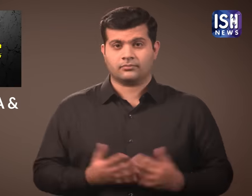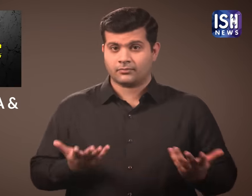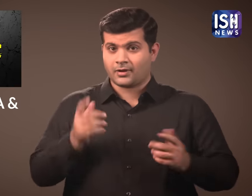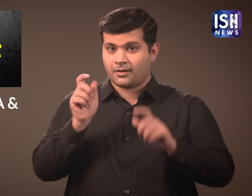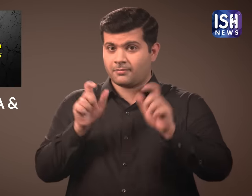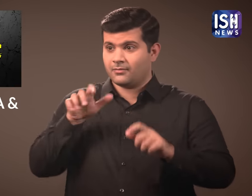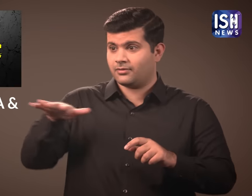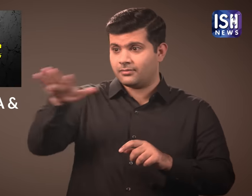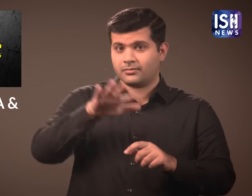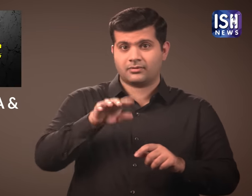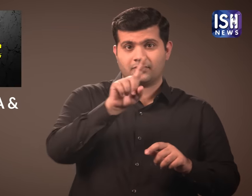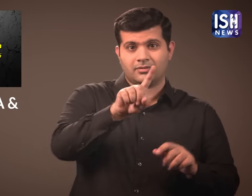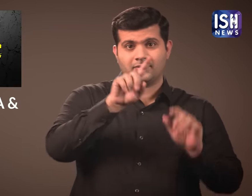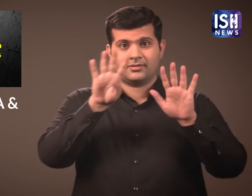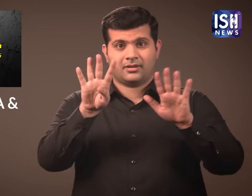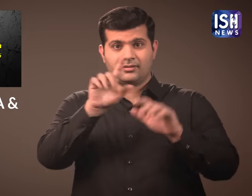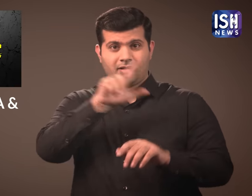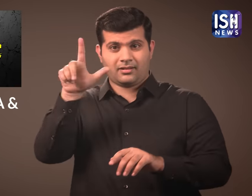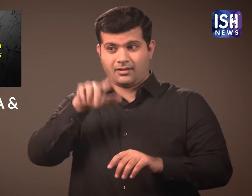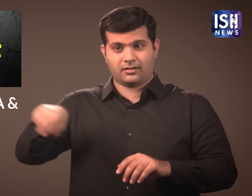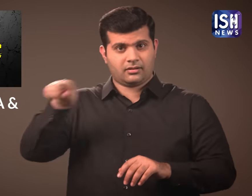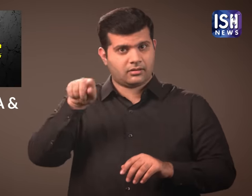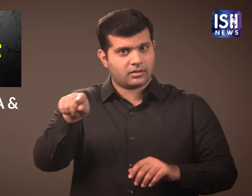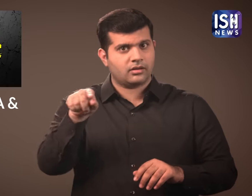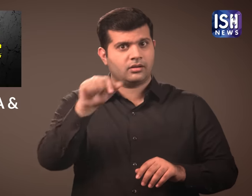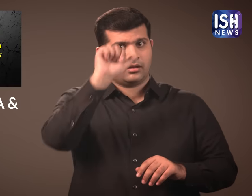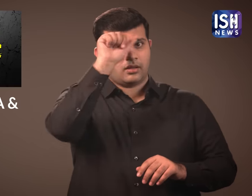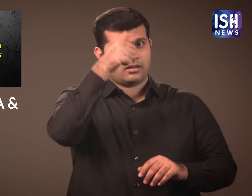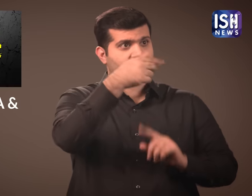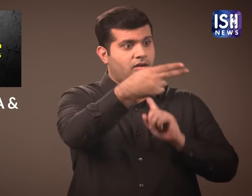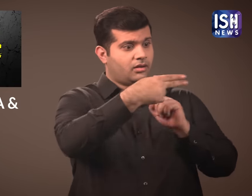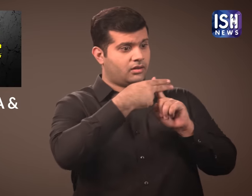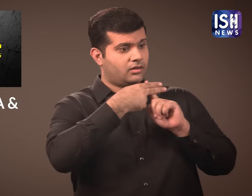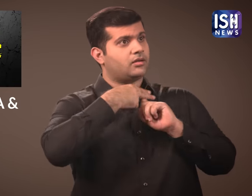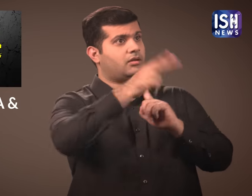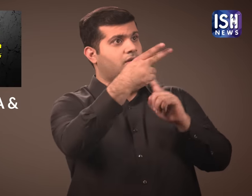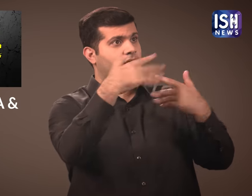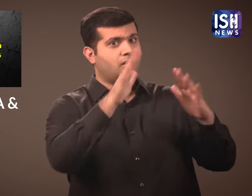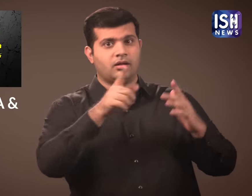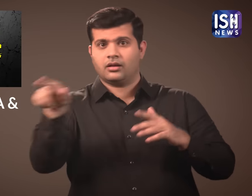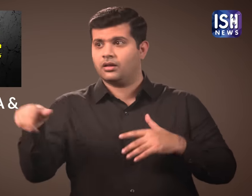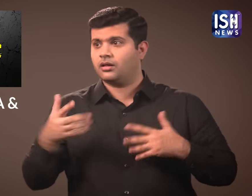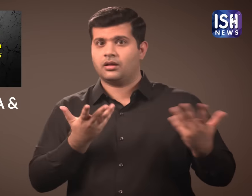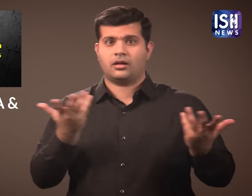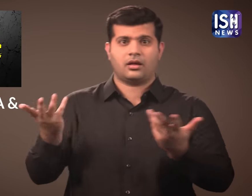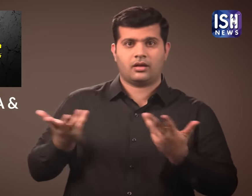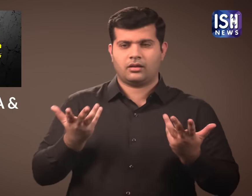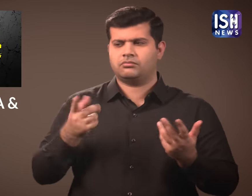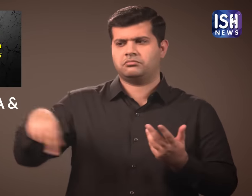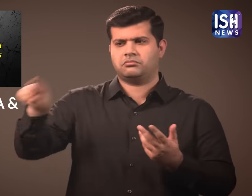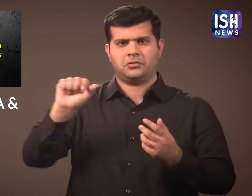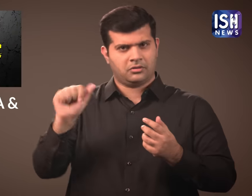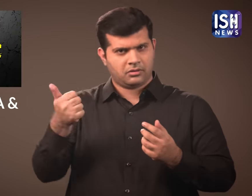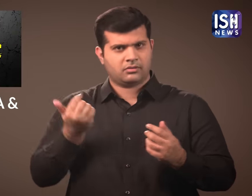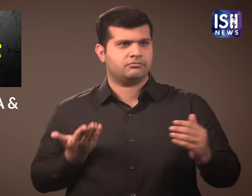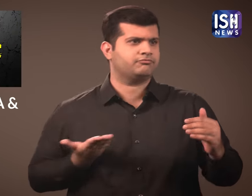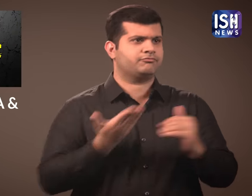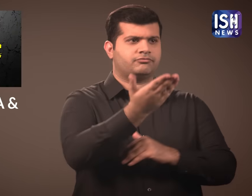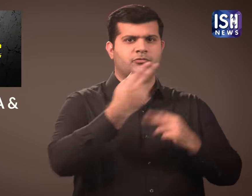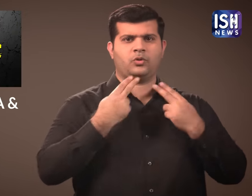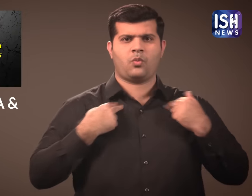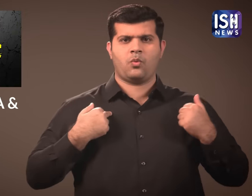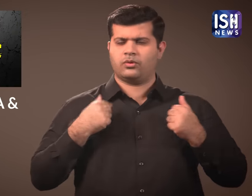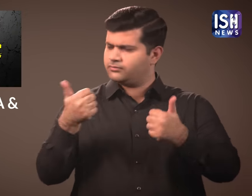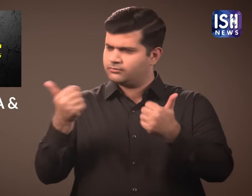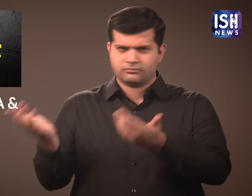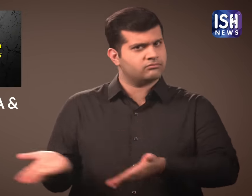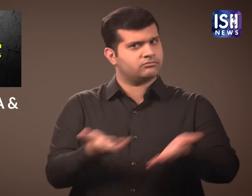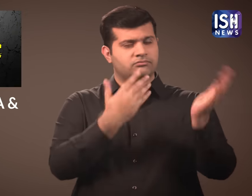Since these 19 lakh immigrants could lose their citizenship, they can appeal to the court.